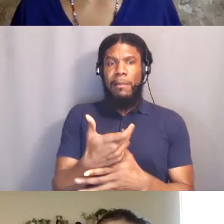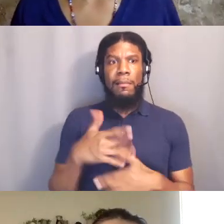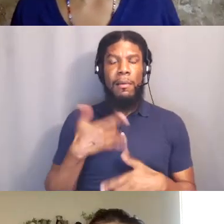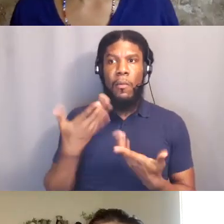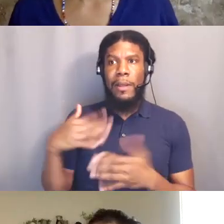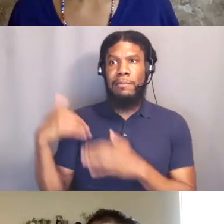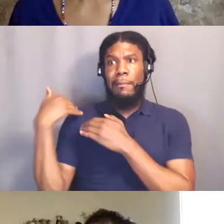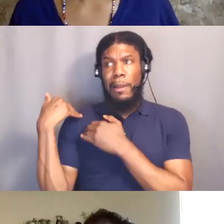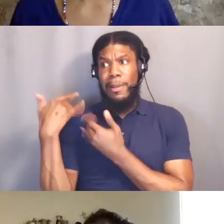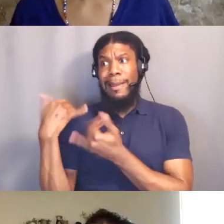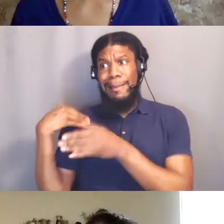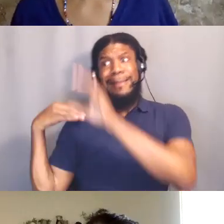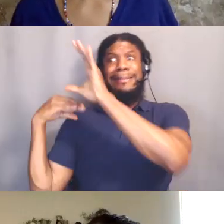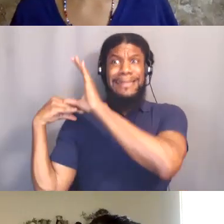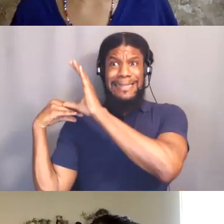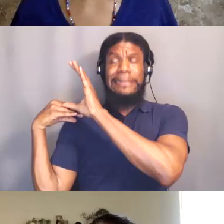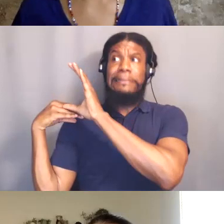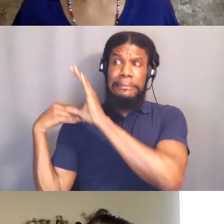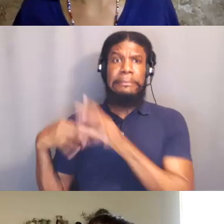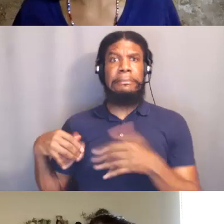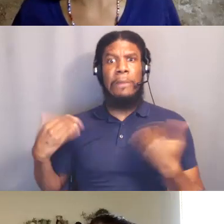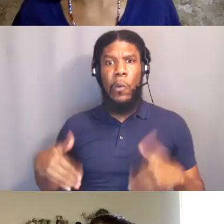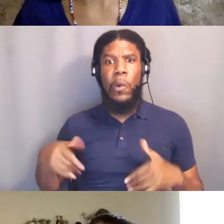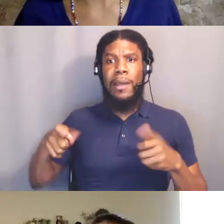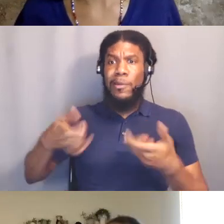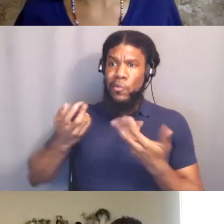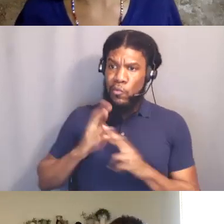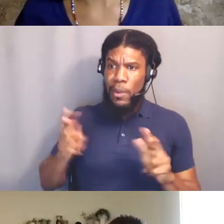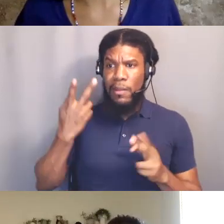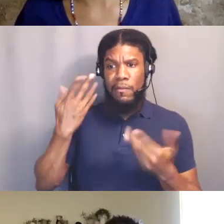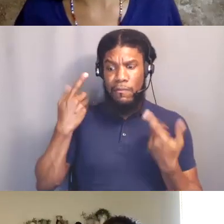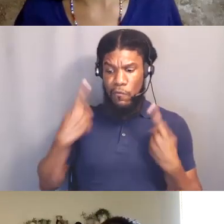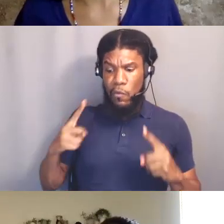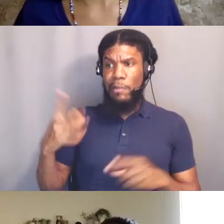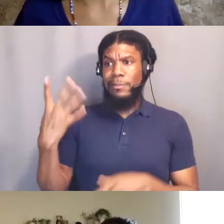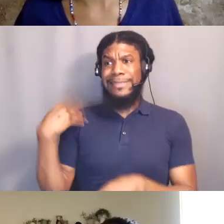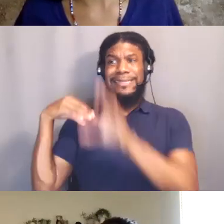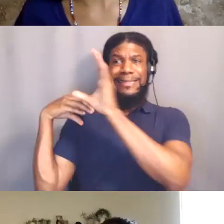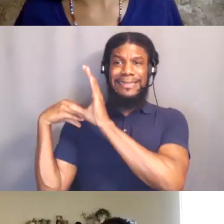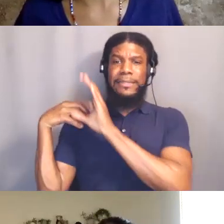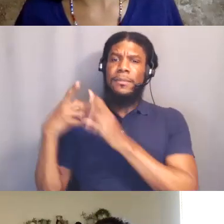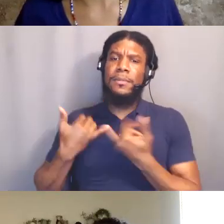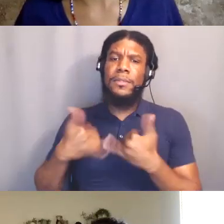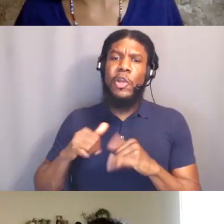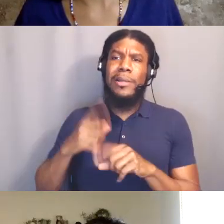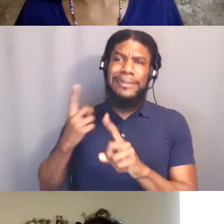to be ready to take on and I haven't gotten there yet and I know I need to.